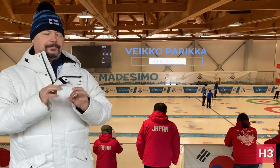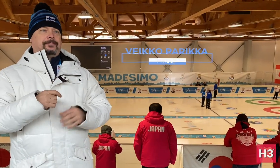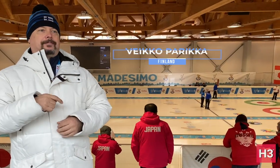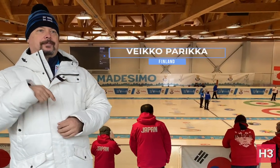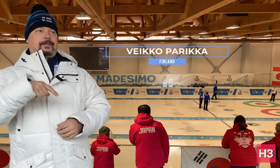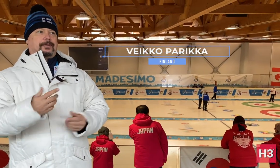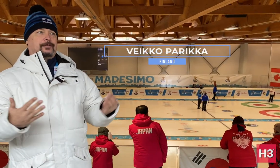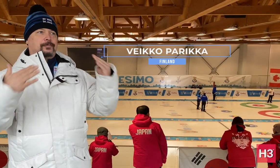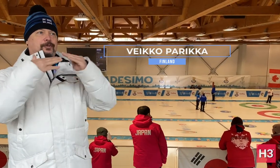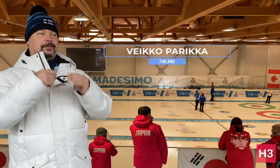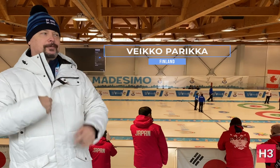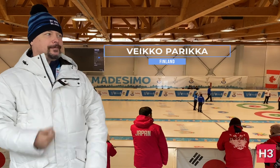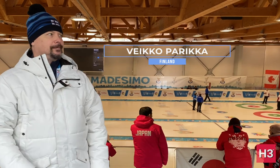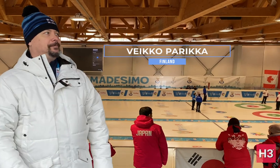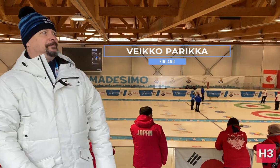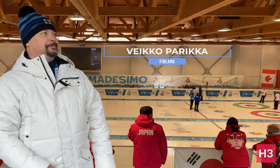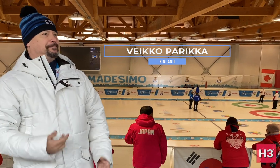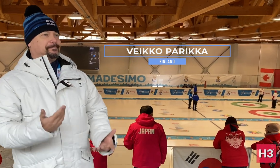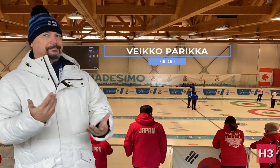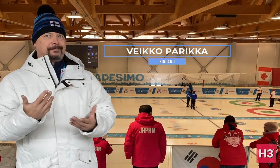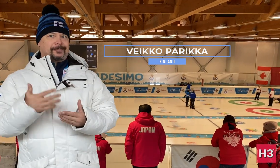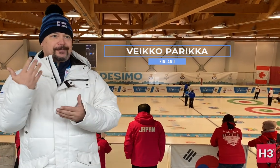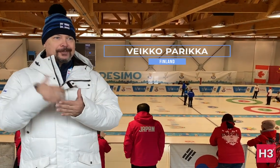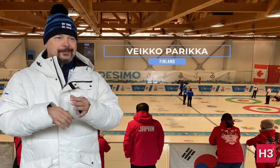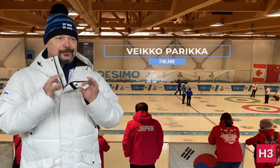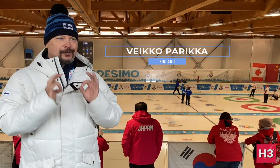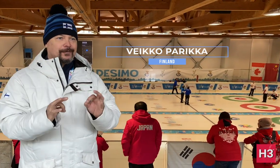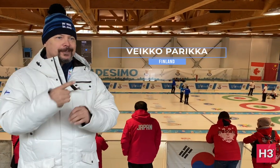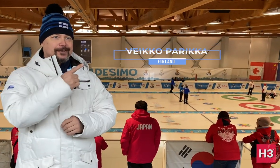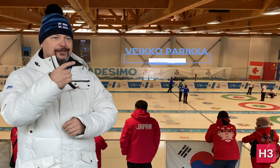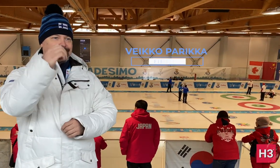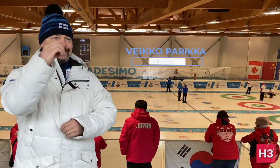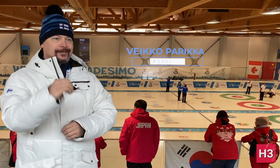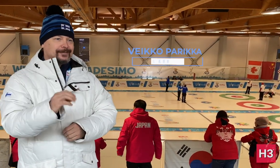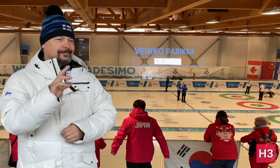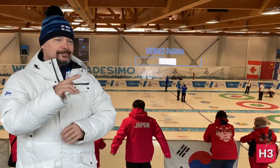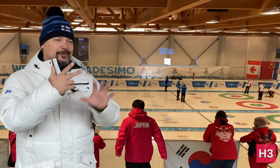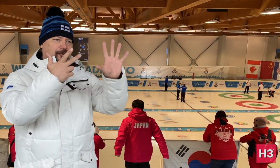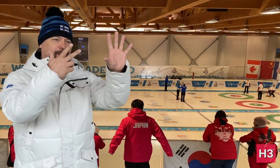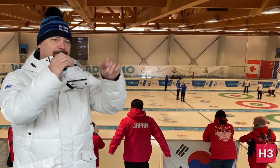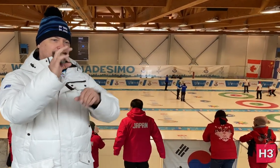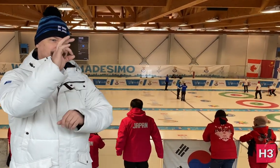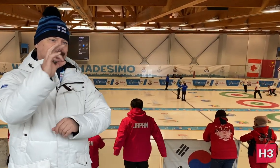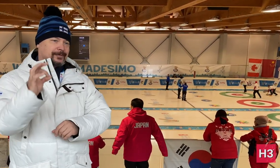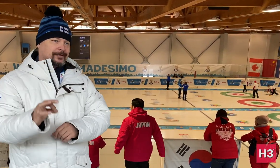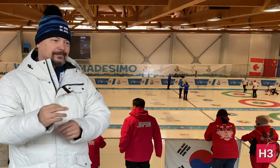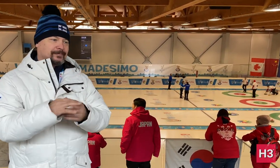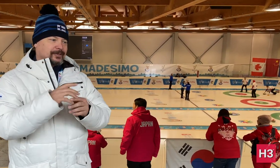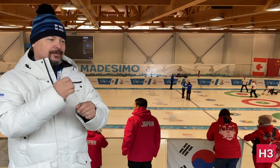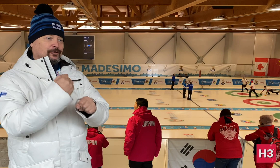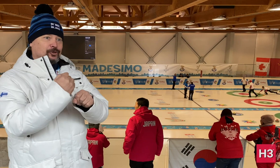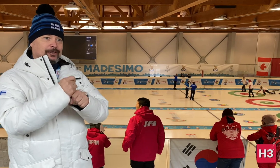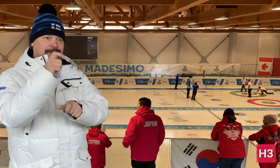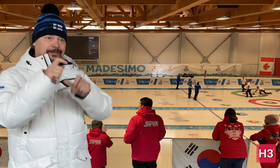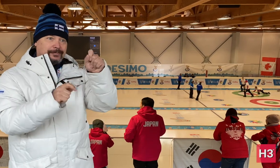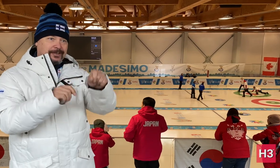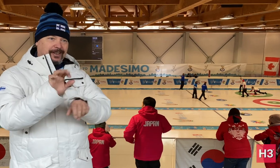[Veikko]: This building isn't 100% finished. I'd say it's about 80% finished.